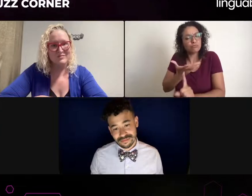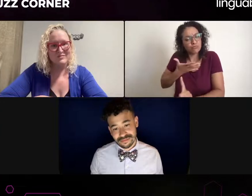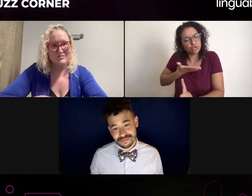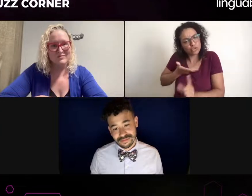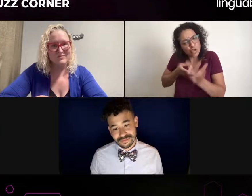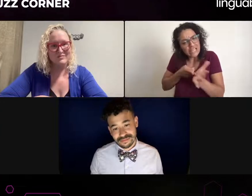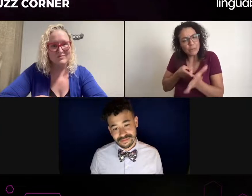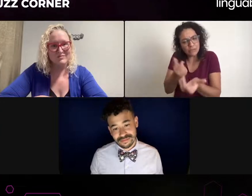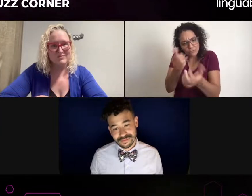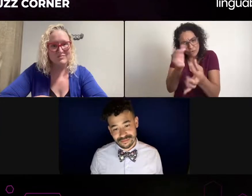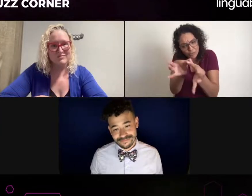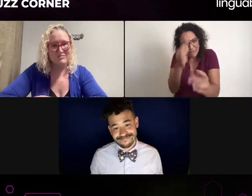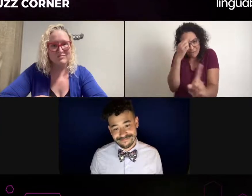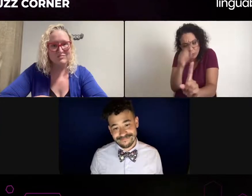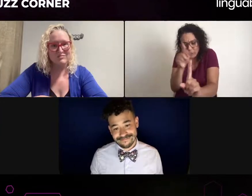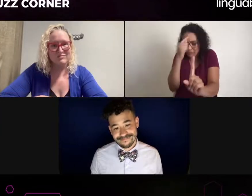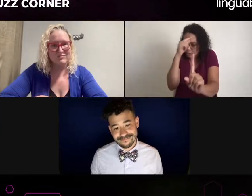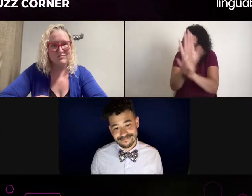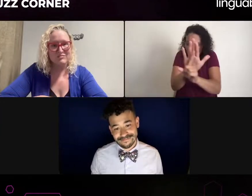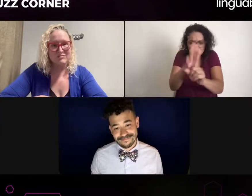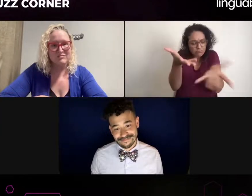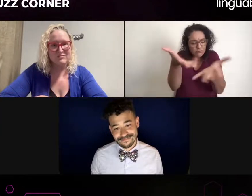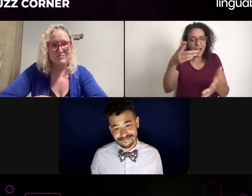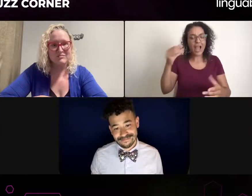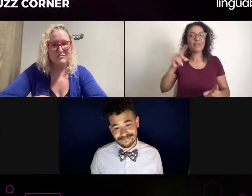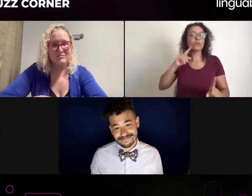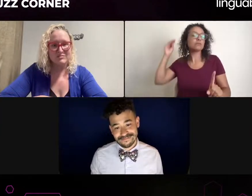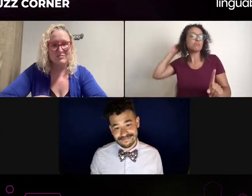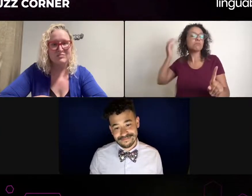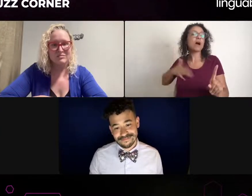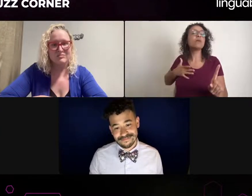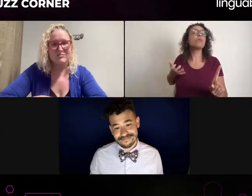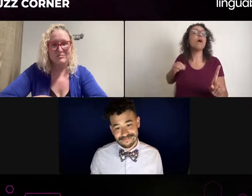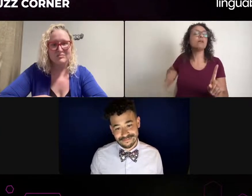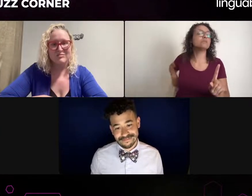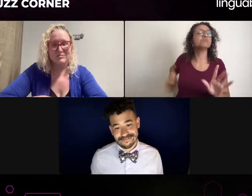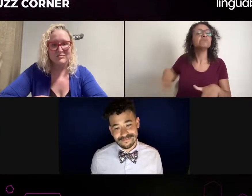that want to be in the profession. They often try to take advantage of that situation."